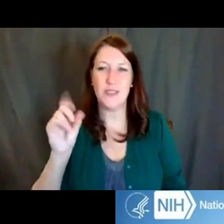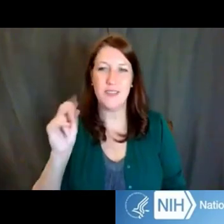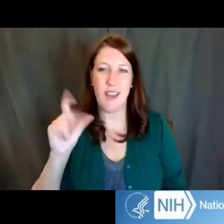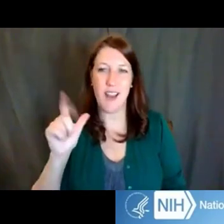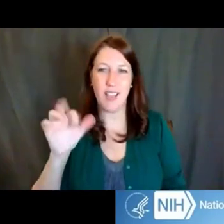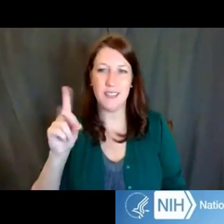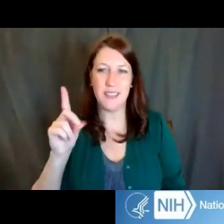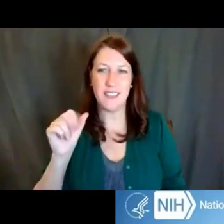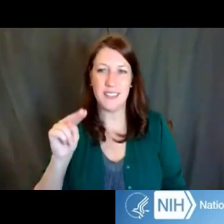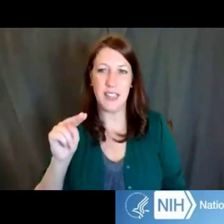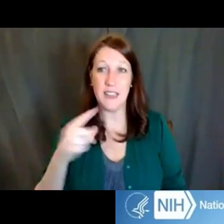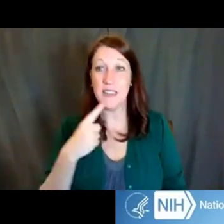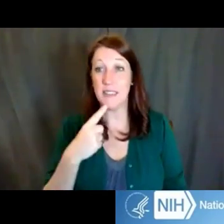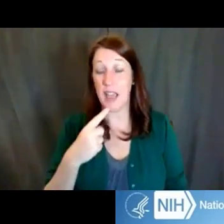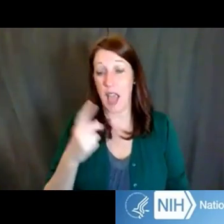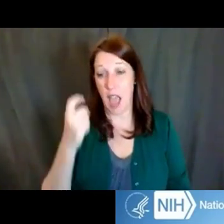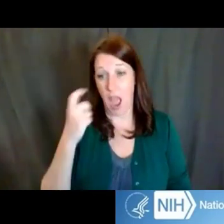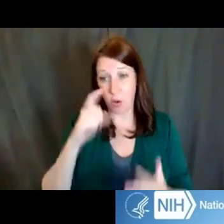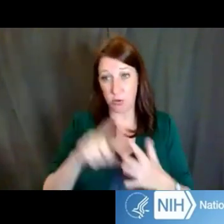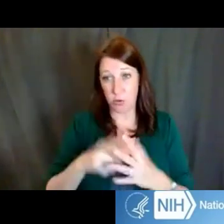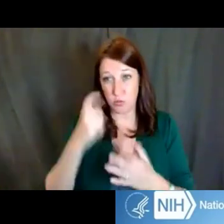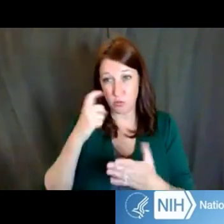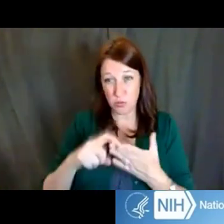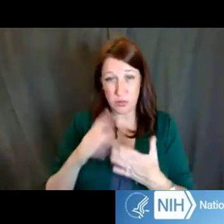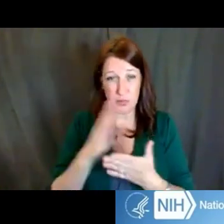that were uploaded from the audience.